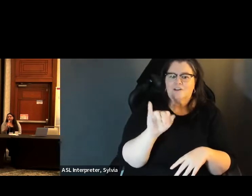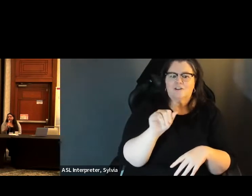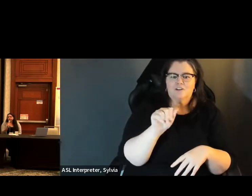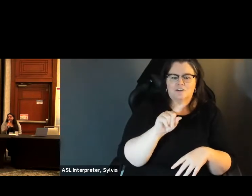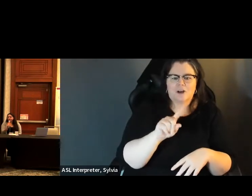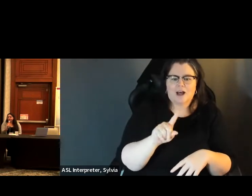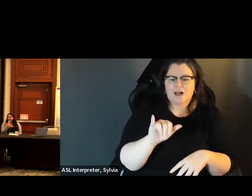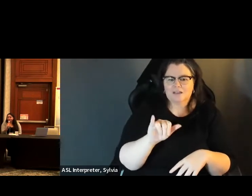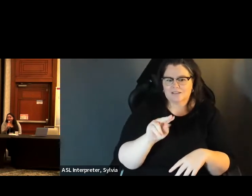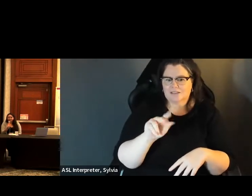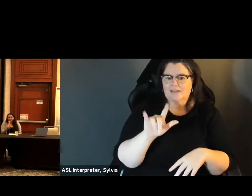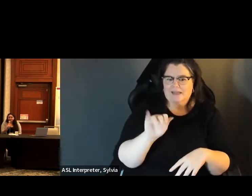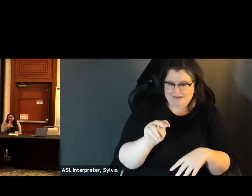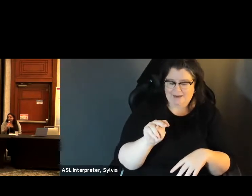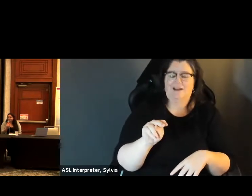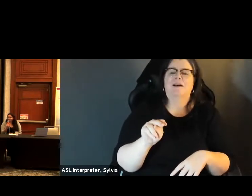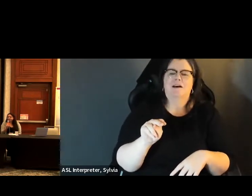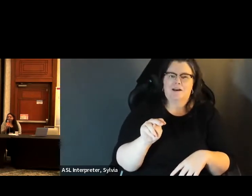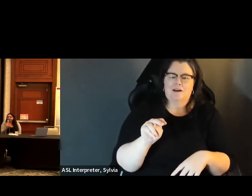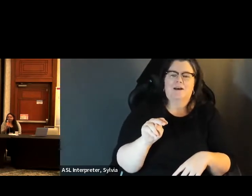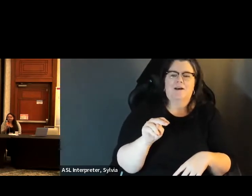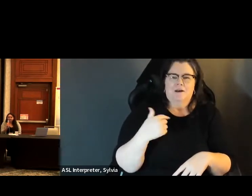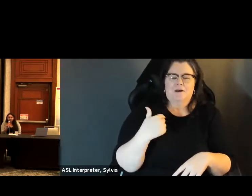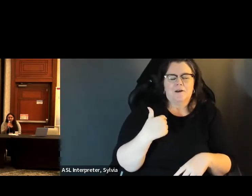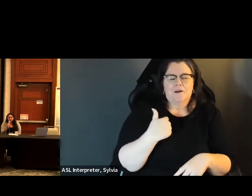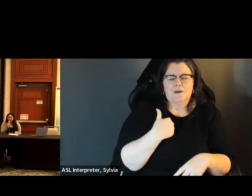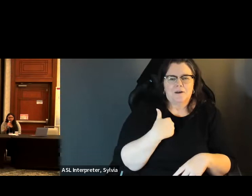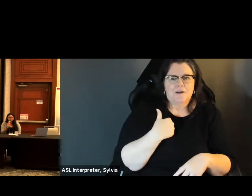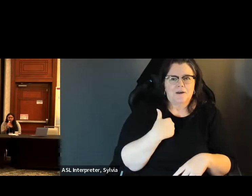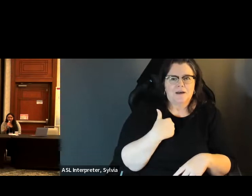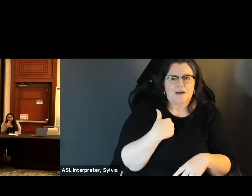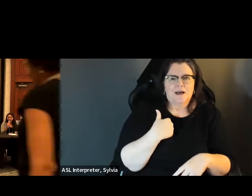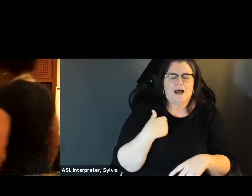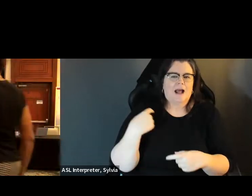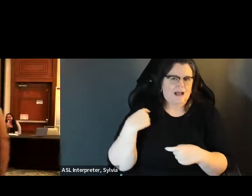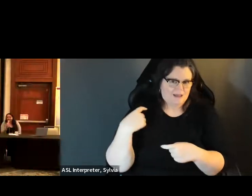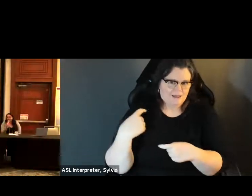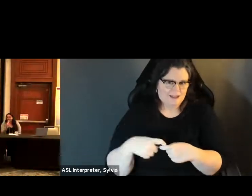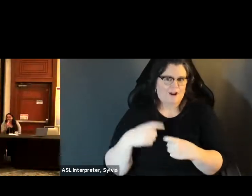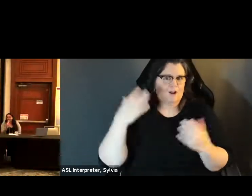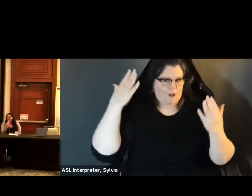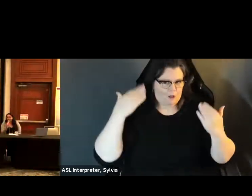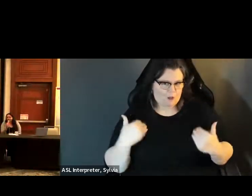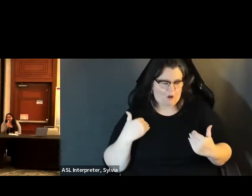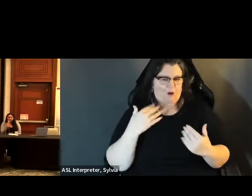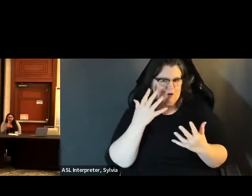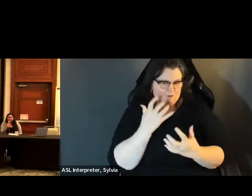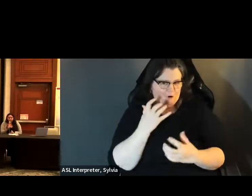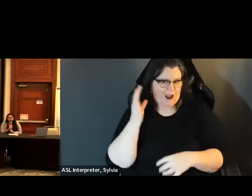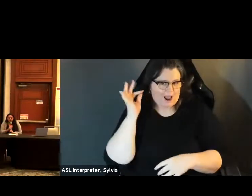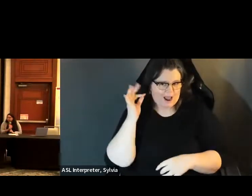» Hi, Good morning. Me name is Jazlyn Gallego. I'm the state outreach director and Hi good morning. My name is Jasmine Gagego, and the stay outreach director and forward coordinator of vote writers. I?